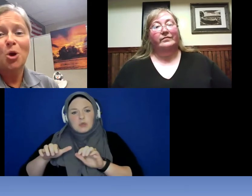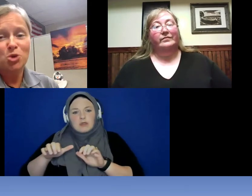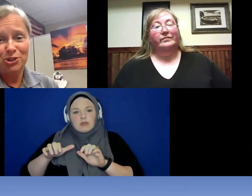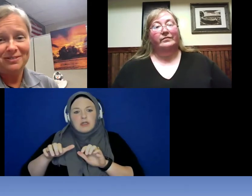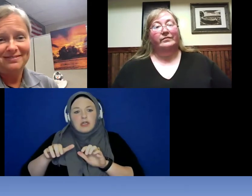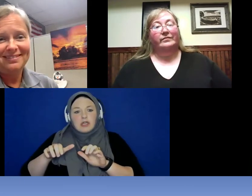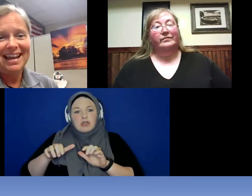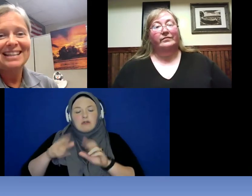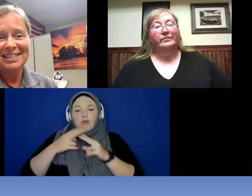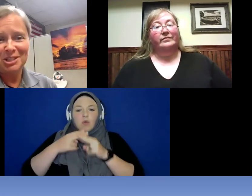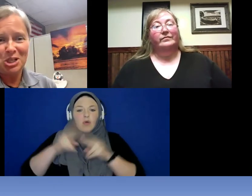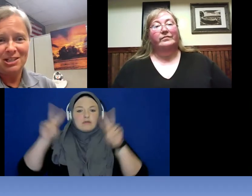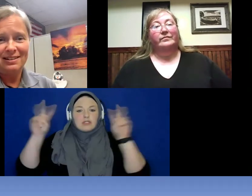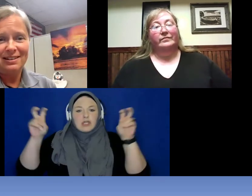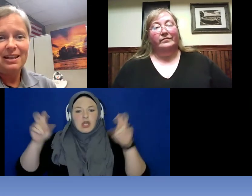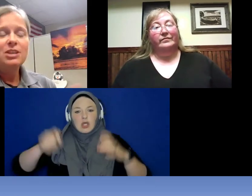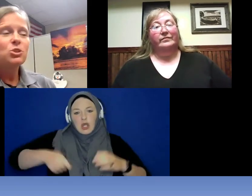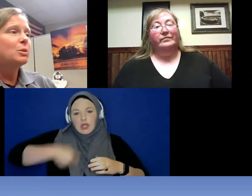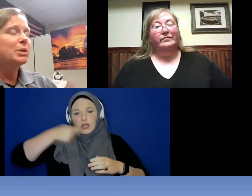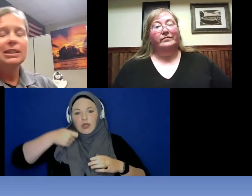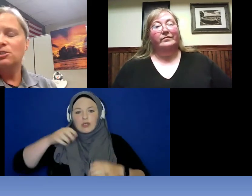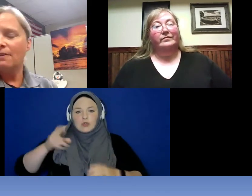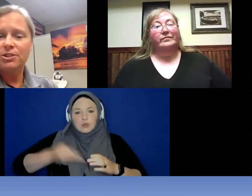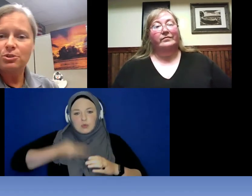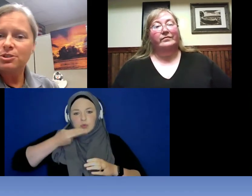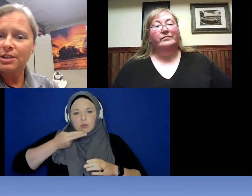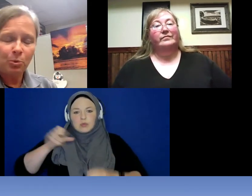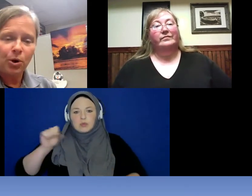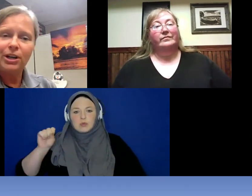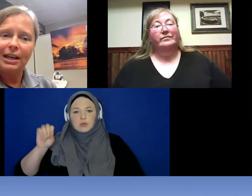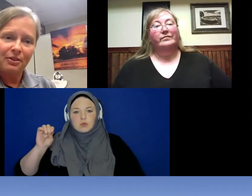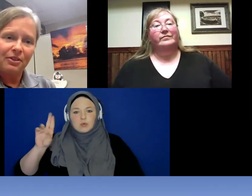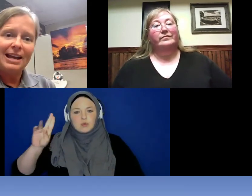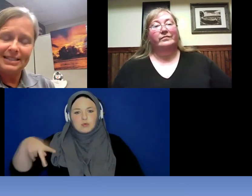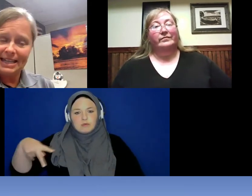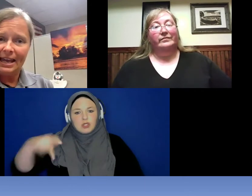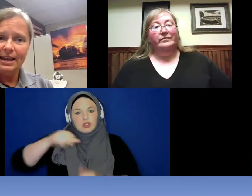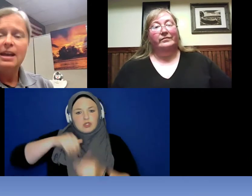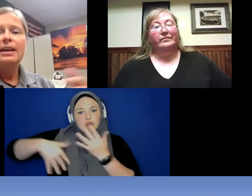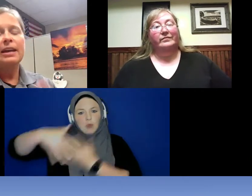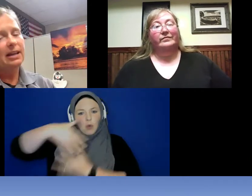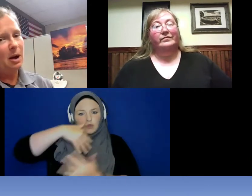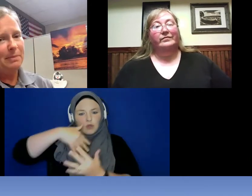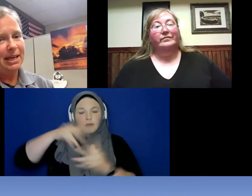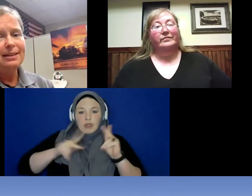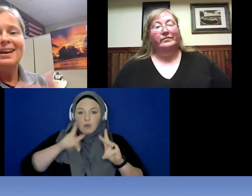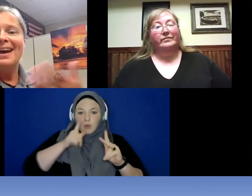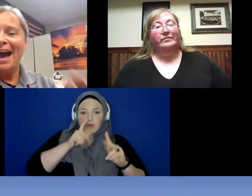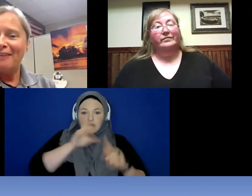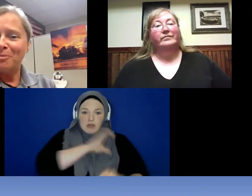social. At the station. So the police officers that are working that day can come in, have a